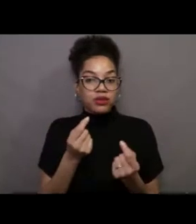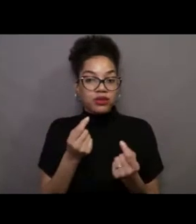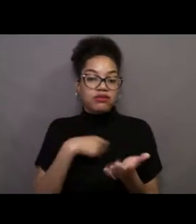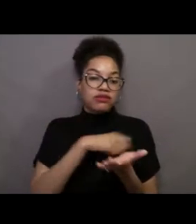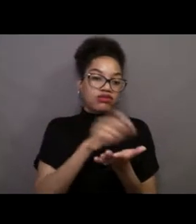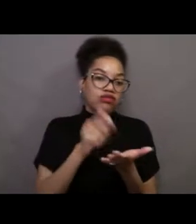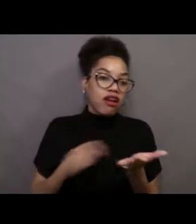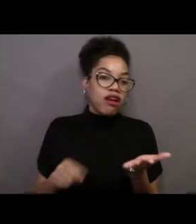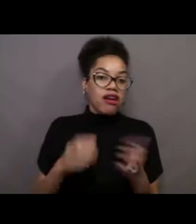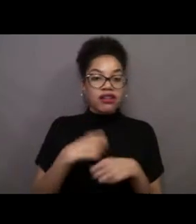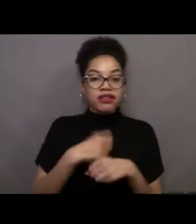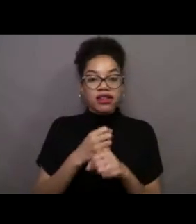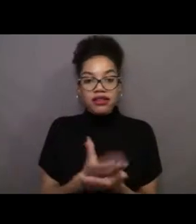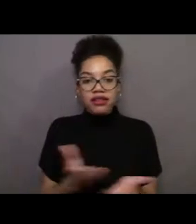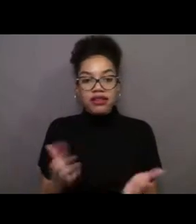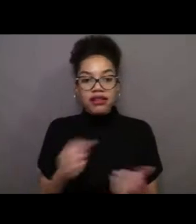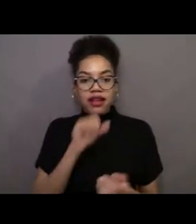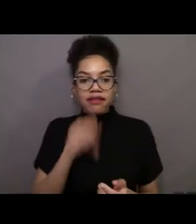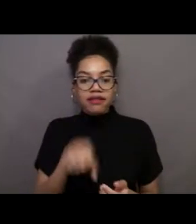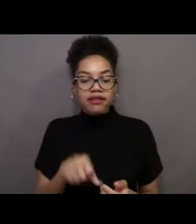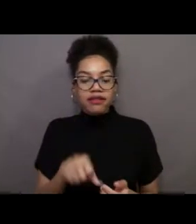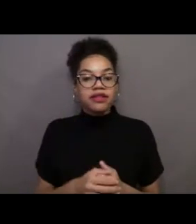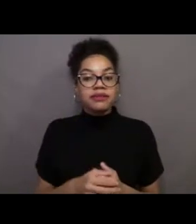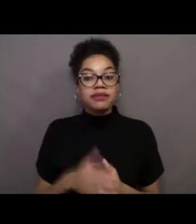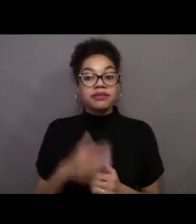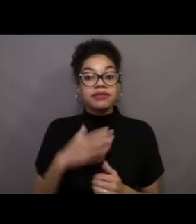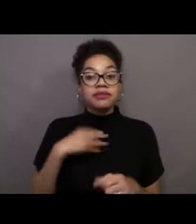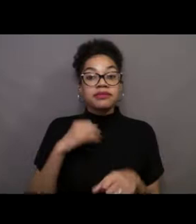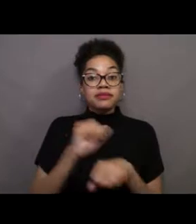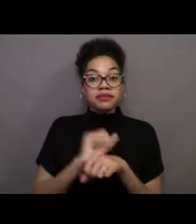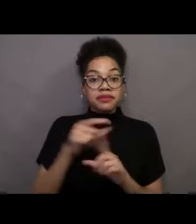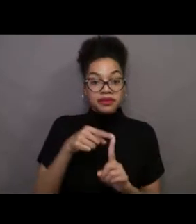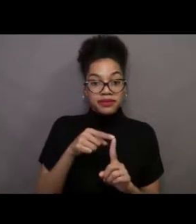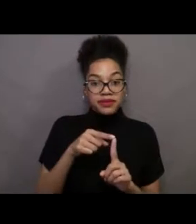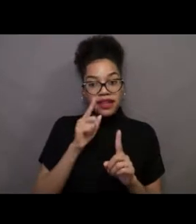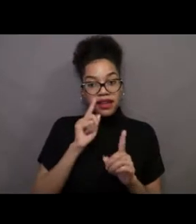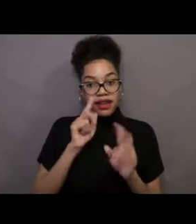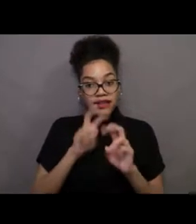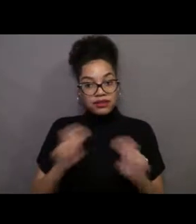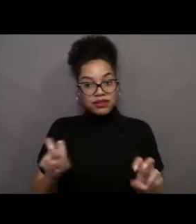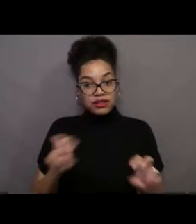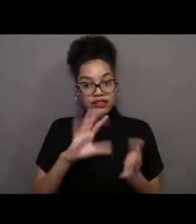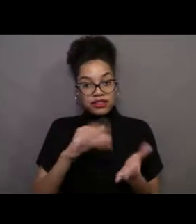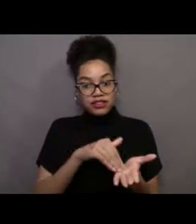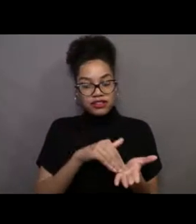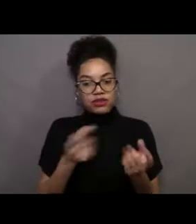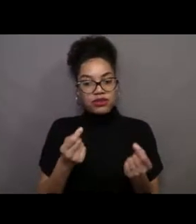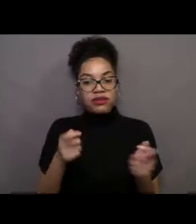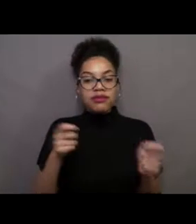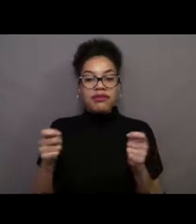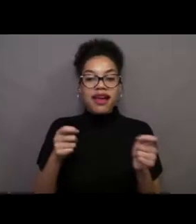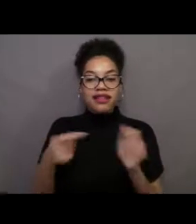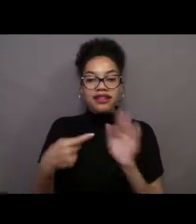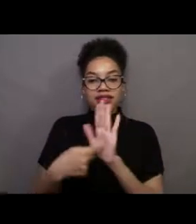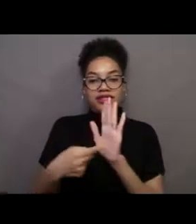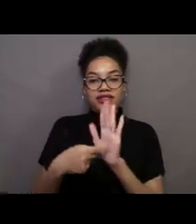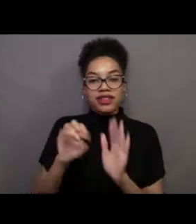And part of my job at the Exploration Center is managing exhibits. And that also means getting to use some of my creativity